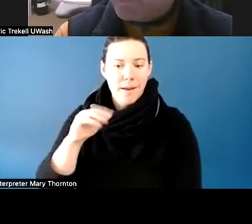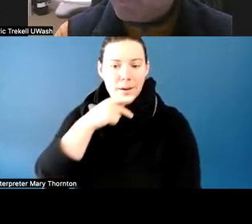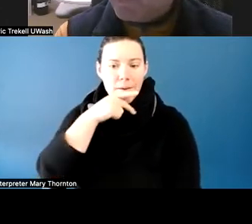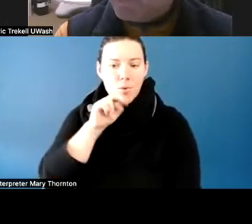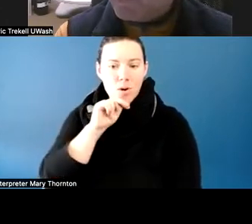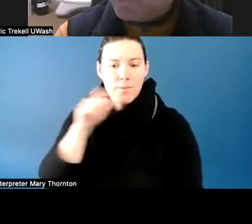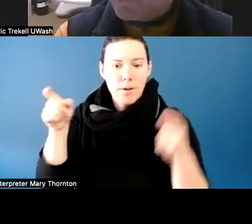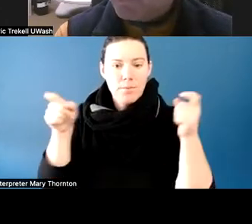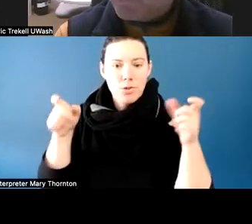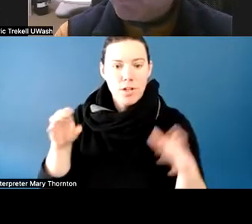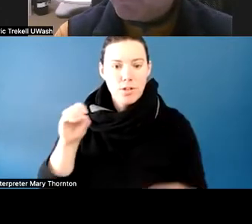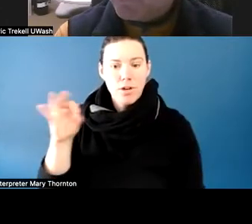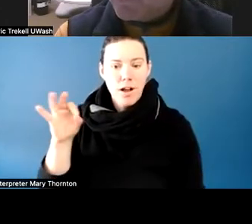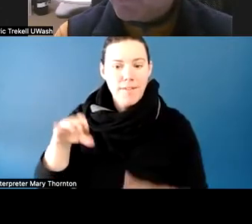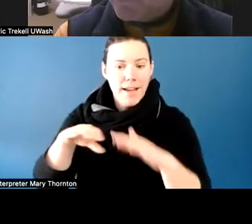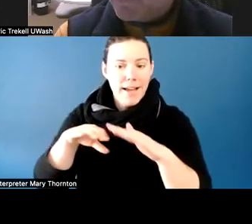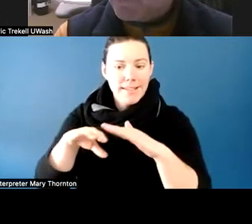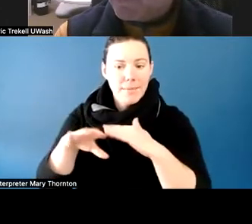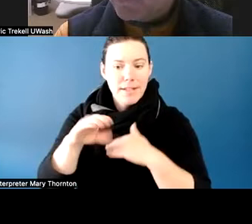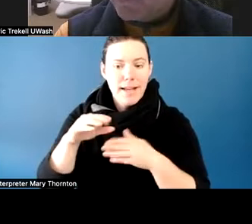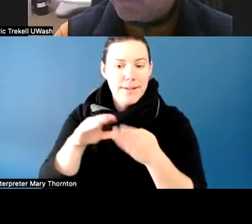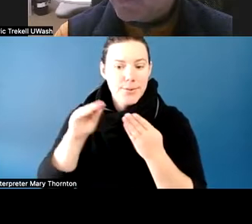and Student Support Services at Cascadia College.